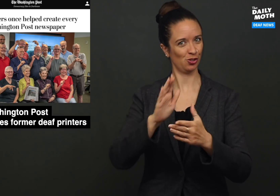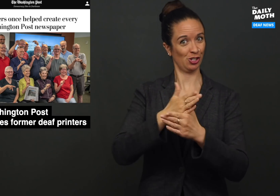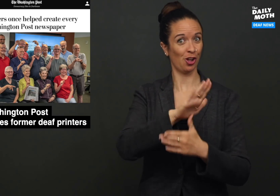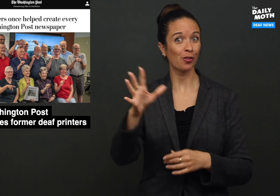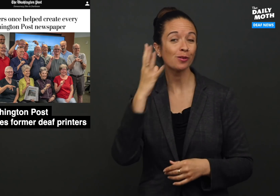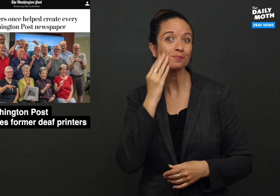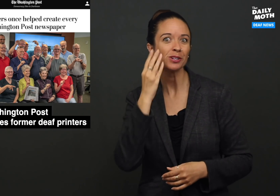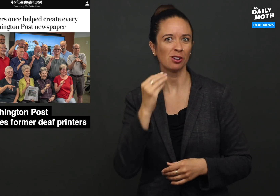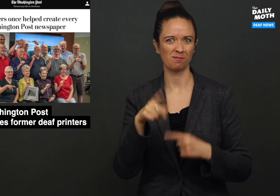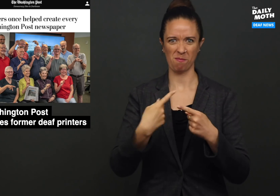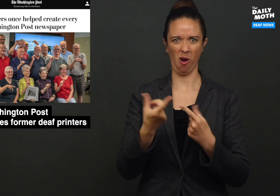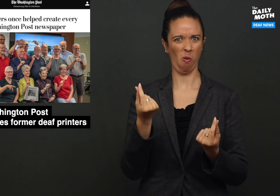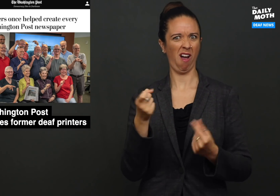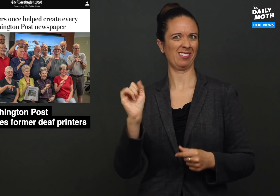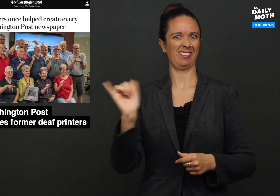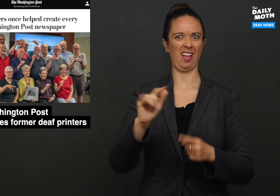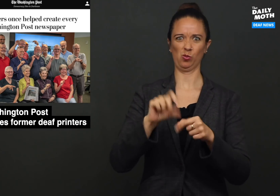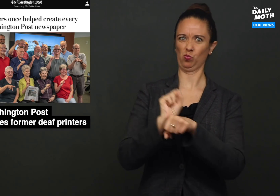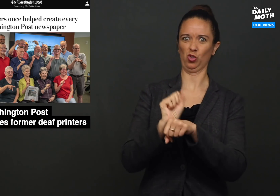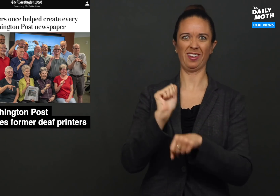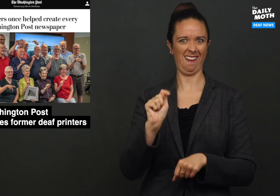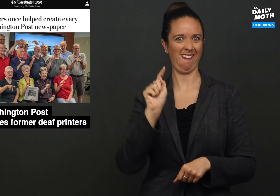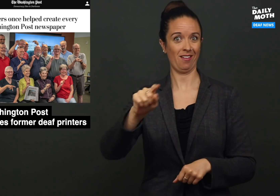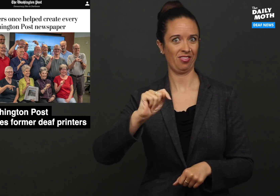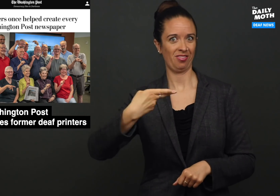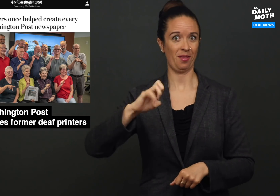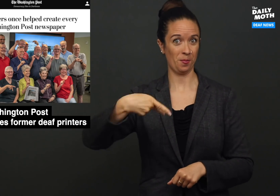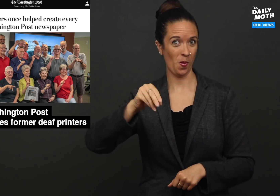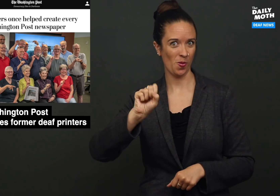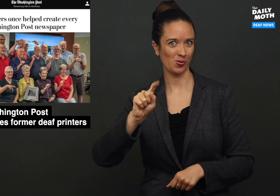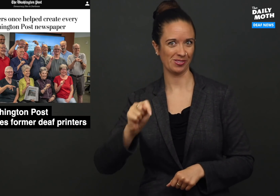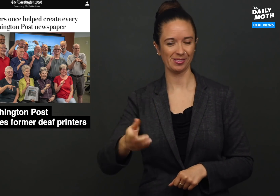to share their experiences about what it was like working at The Post.